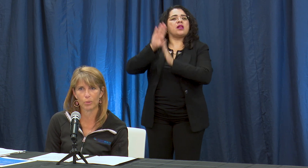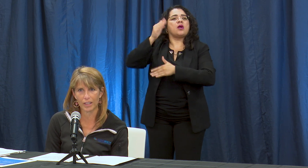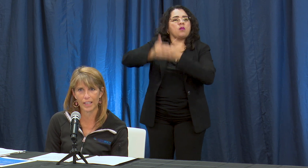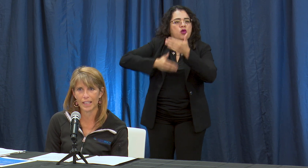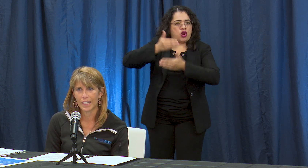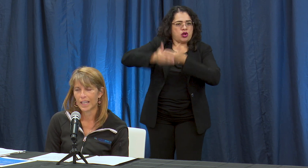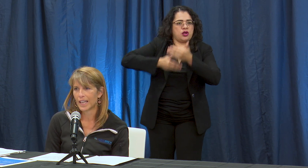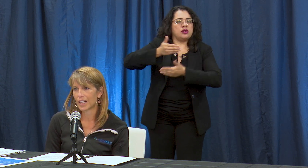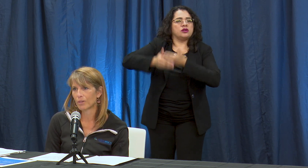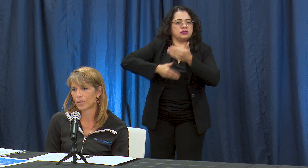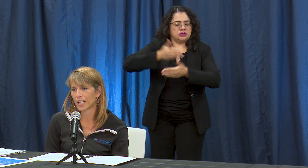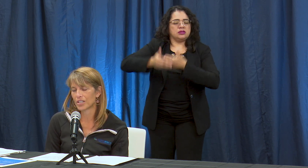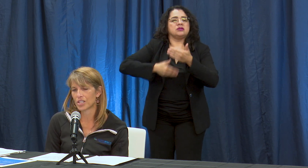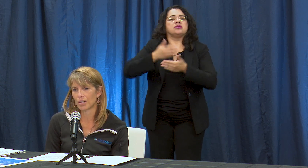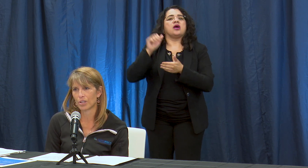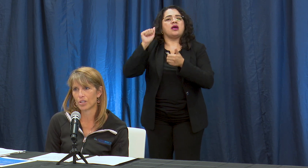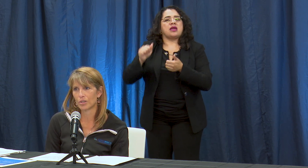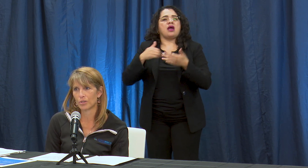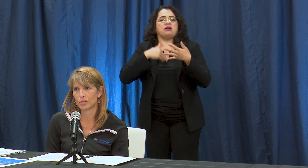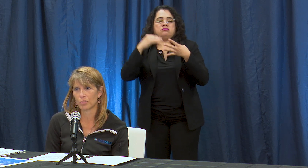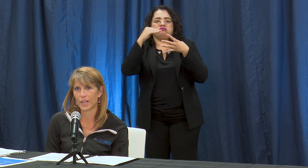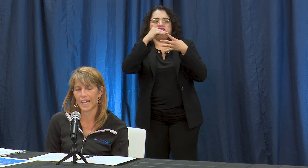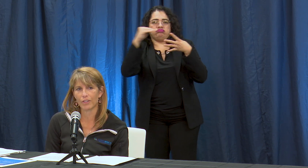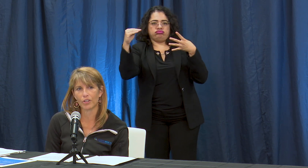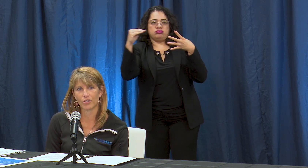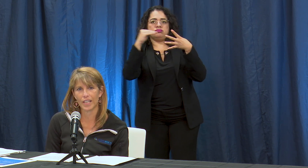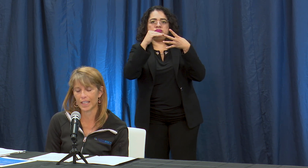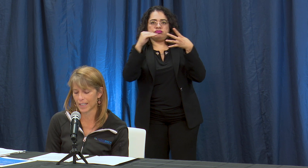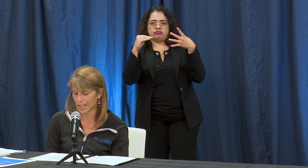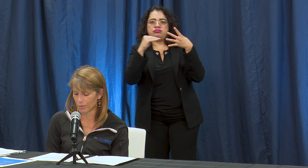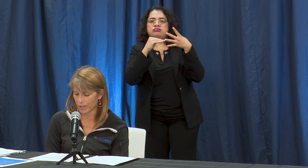quickly and we'd like to share with you sort of what that looks like moving